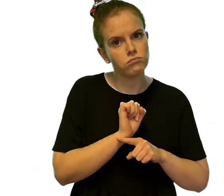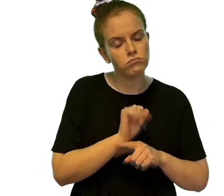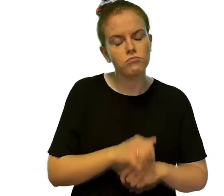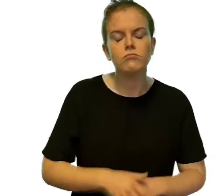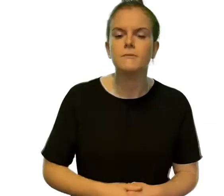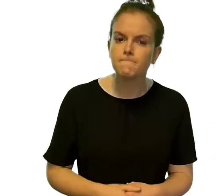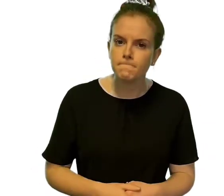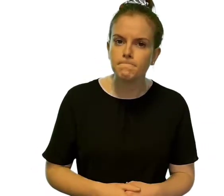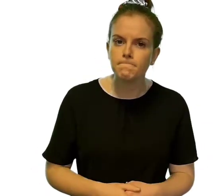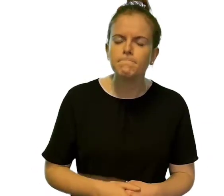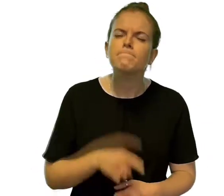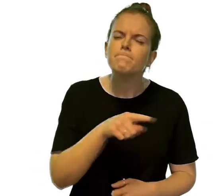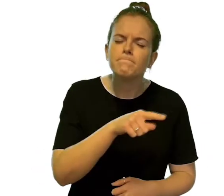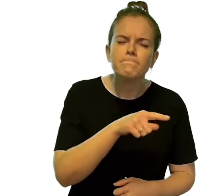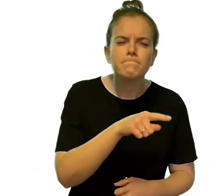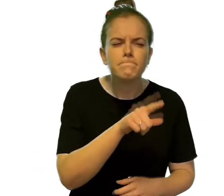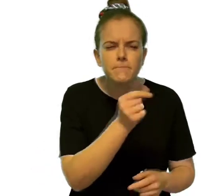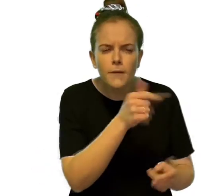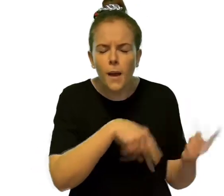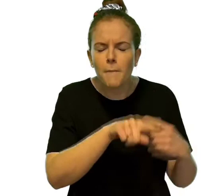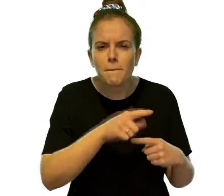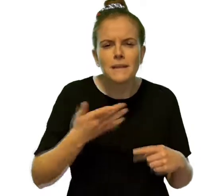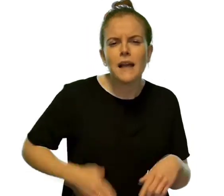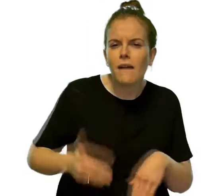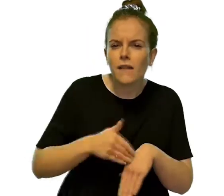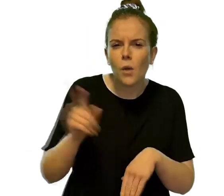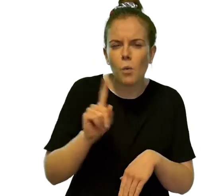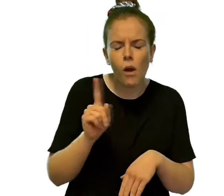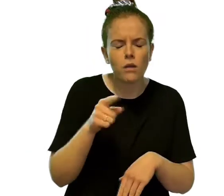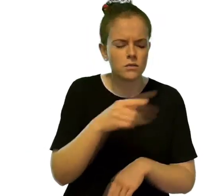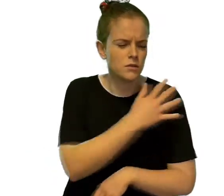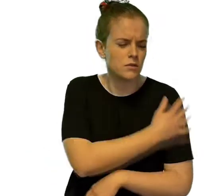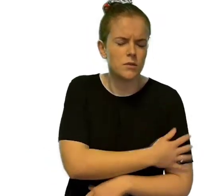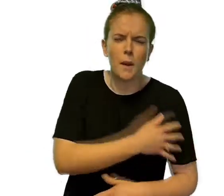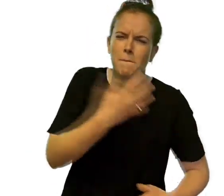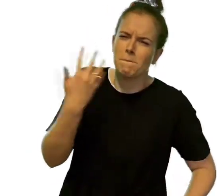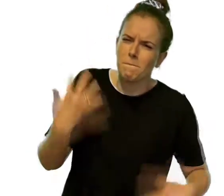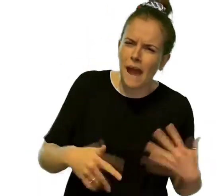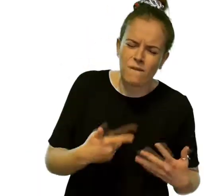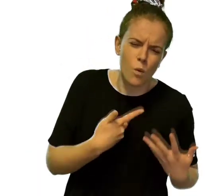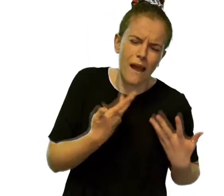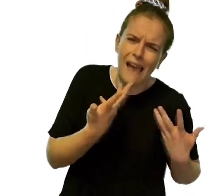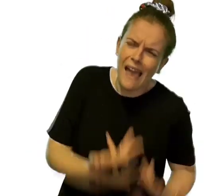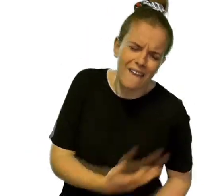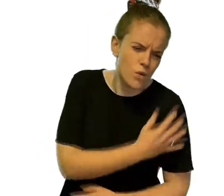The common side effects are painful, heavy or a tender arm.